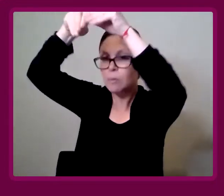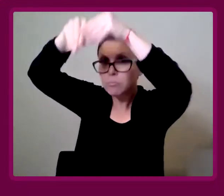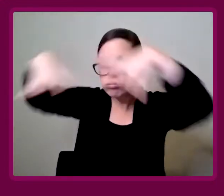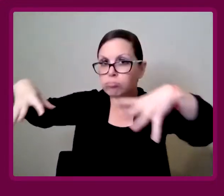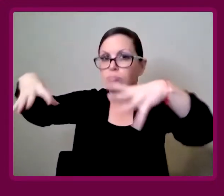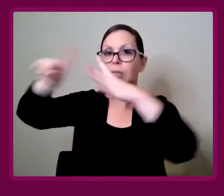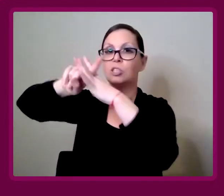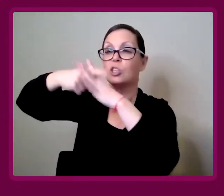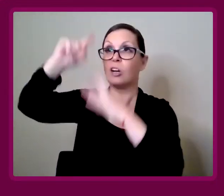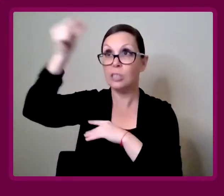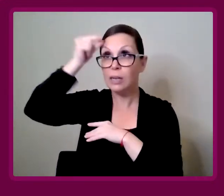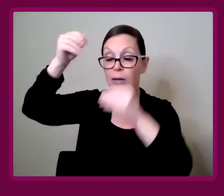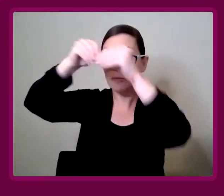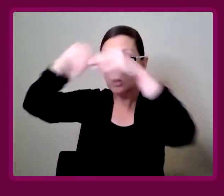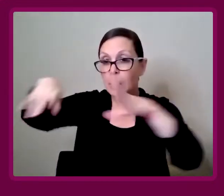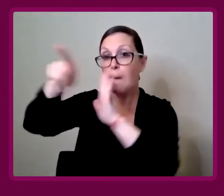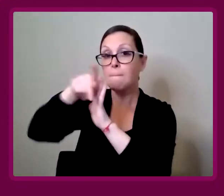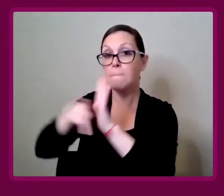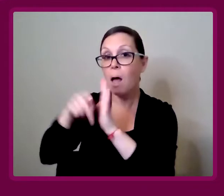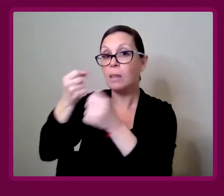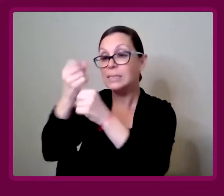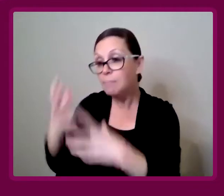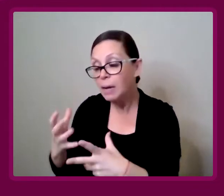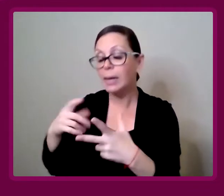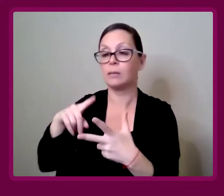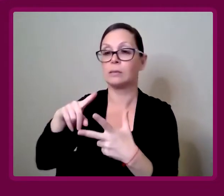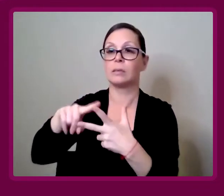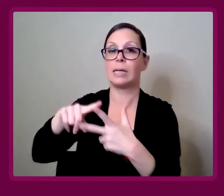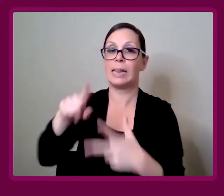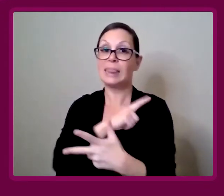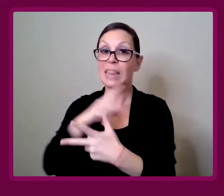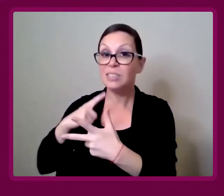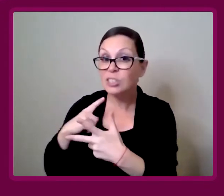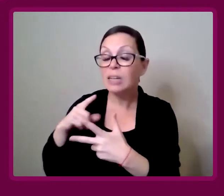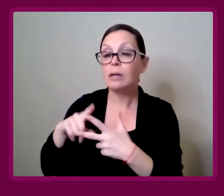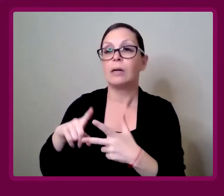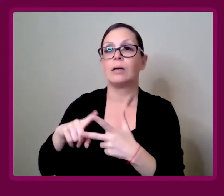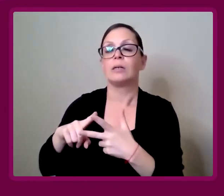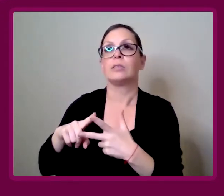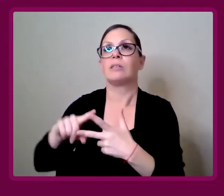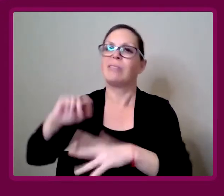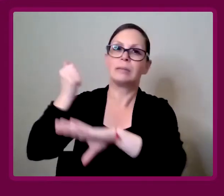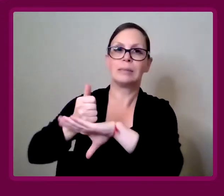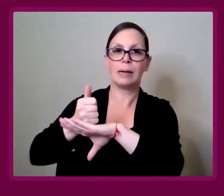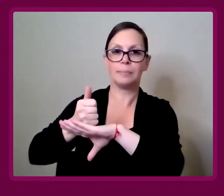That's coming down from government, and from policy makers, and legislation that's in place.